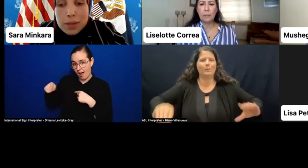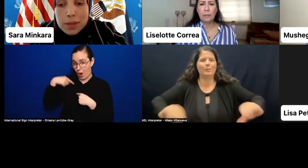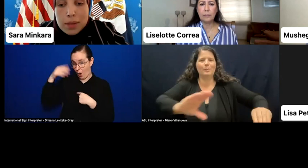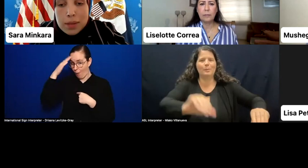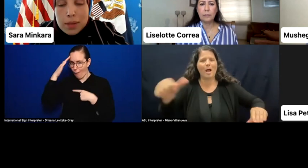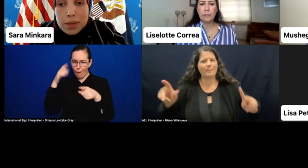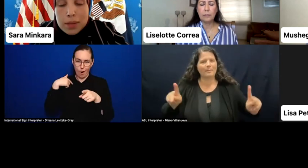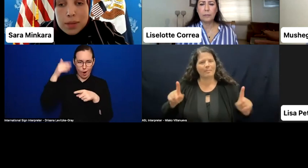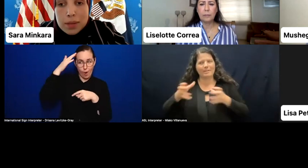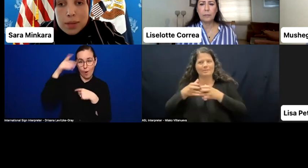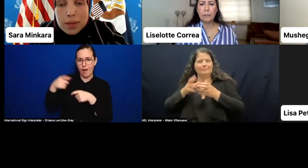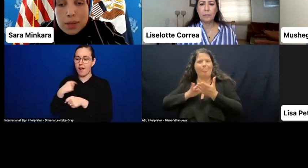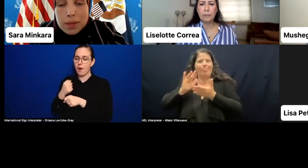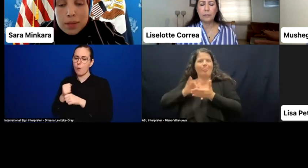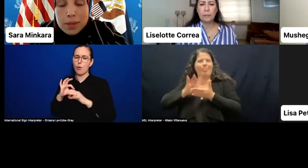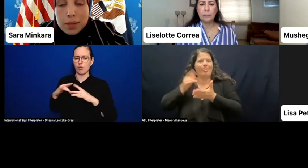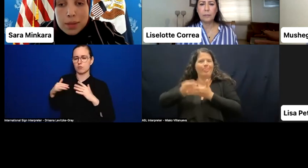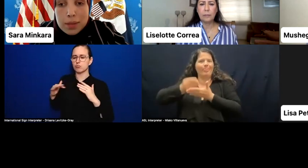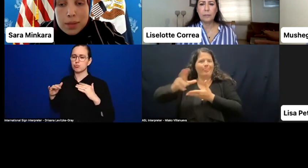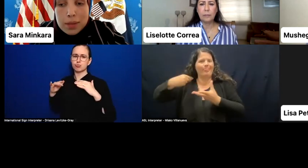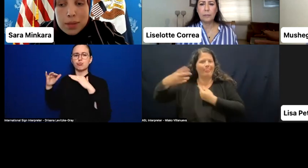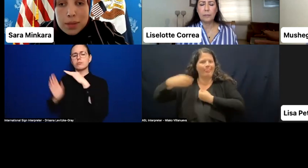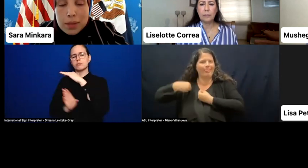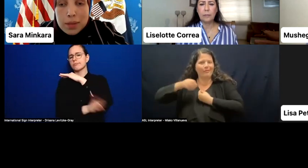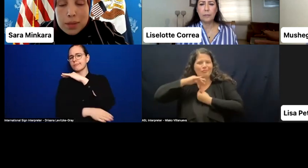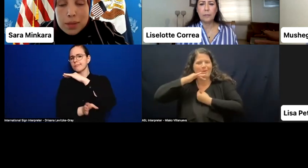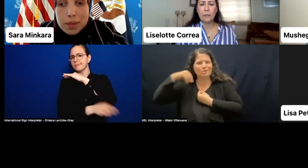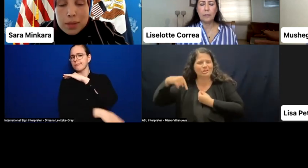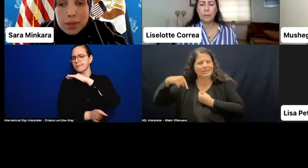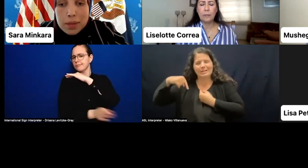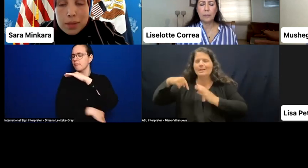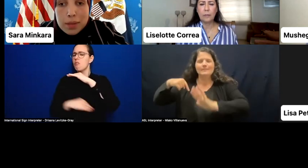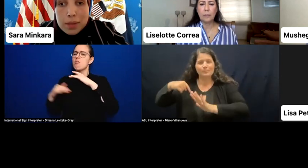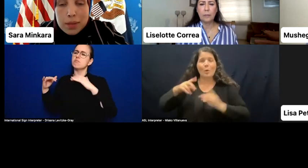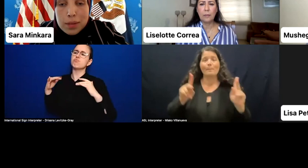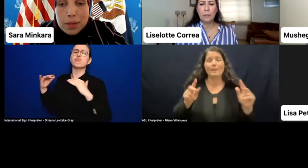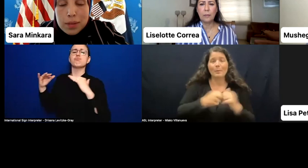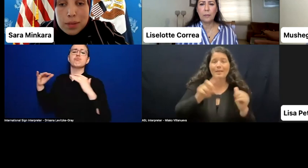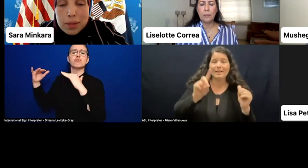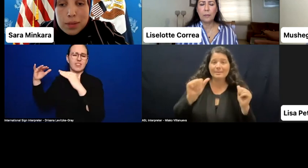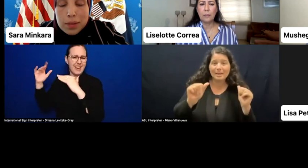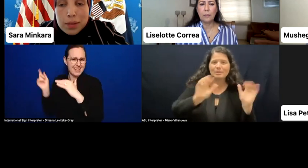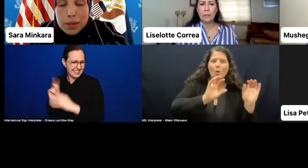And so I think it's critical for people with disabilities, organizations advocating for people with disabilities,